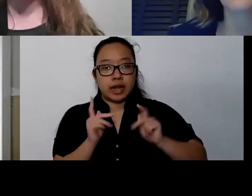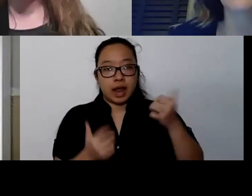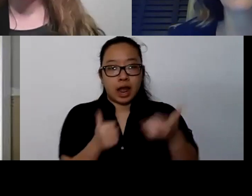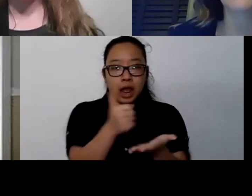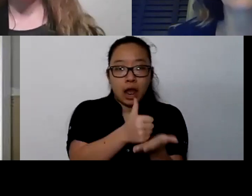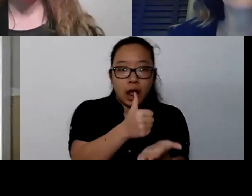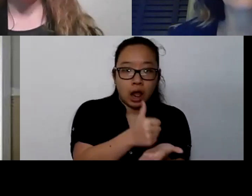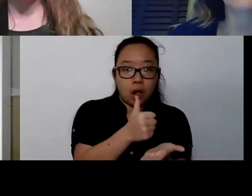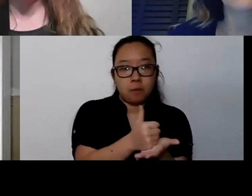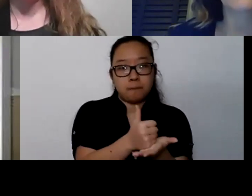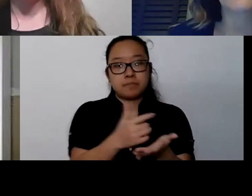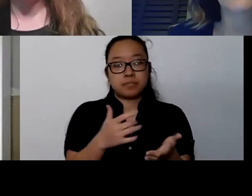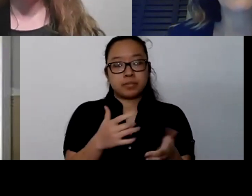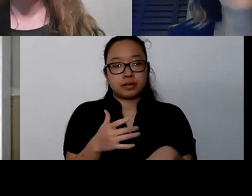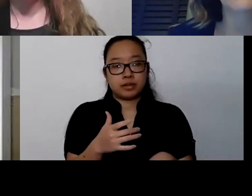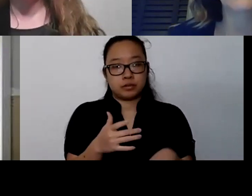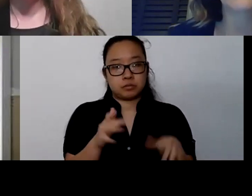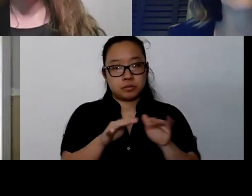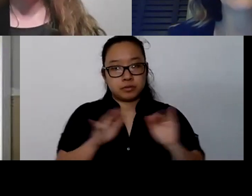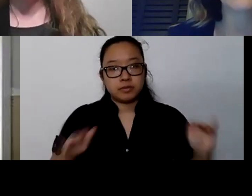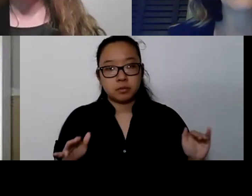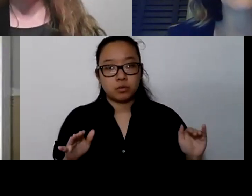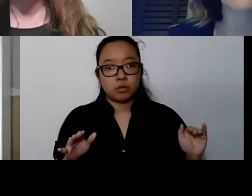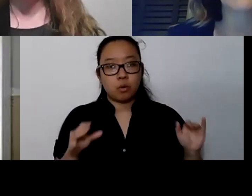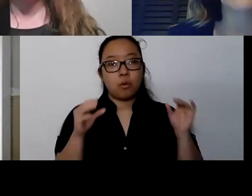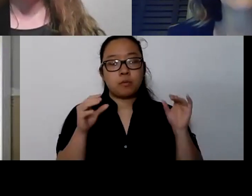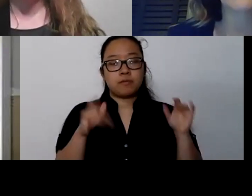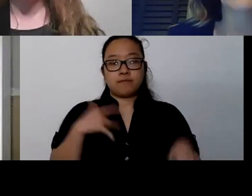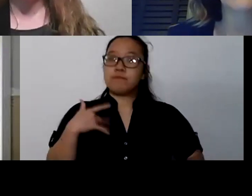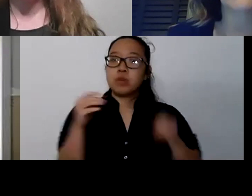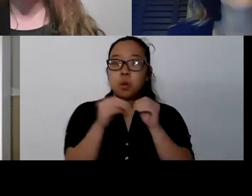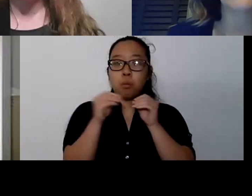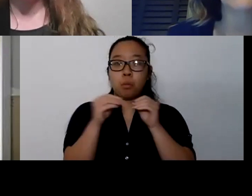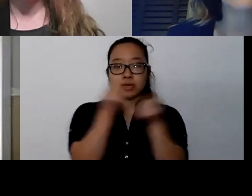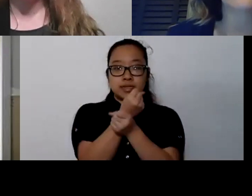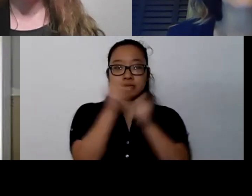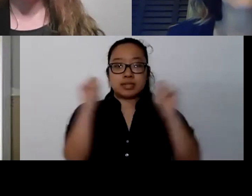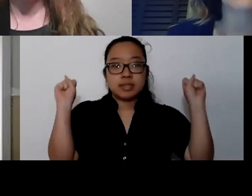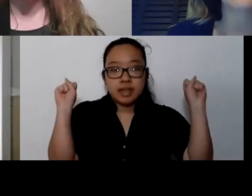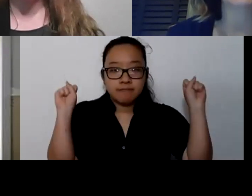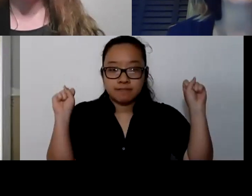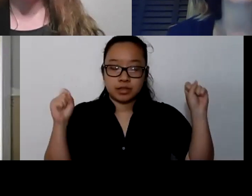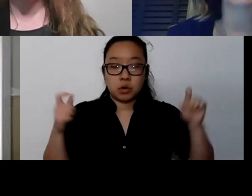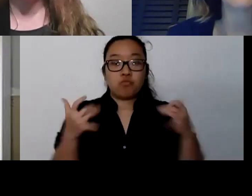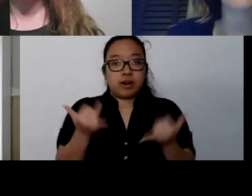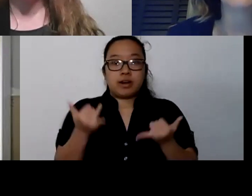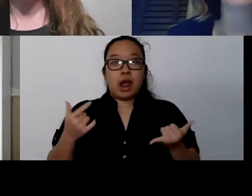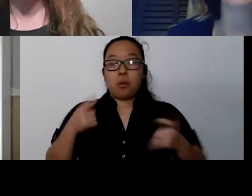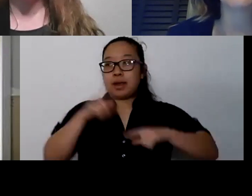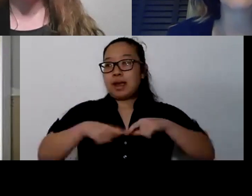because, again, when we talk about the people on the front lines right now, I can't imagine overseer to be a teacher just the level of stress that they're carrying too